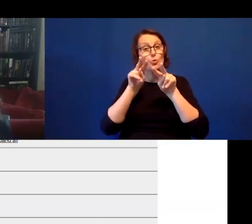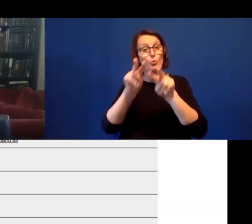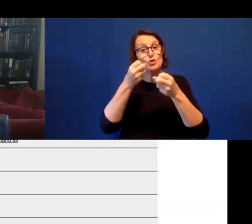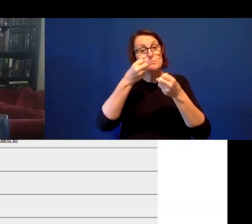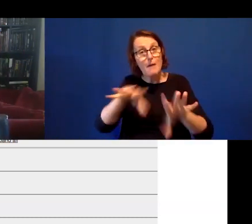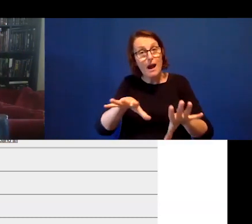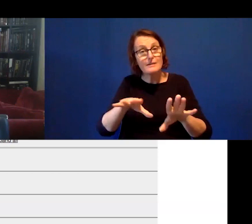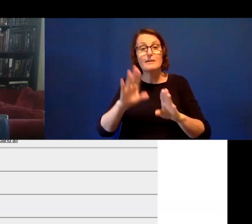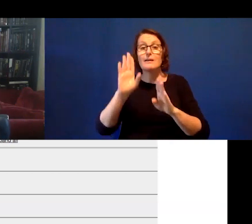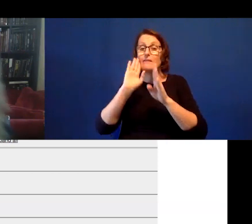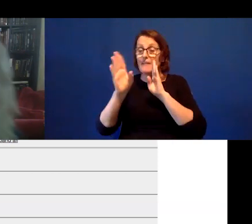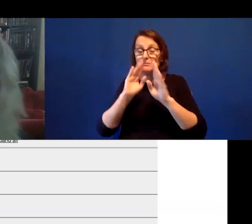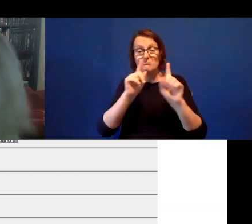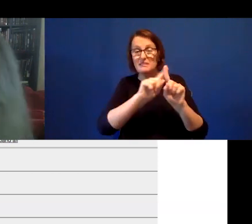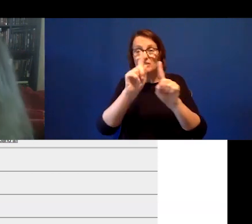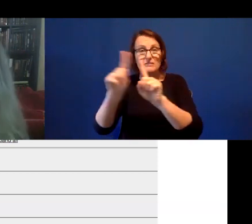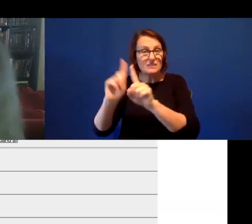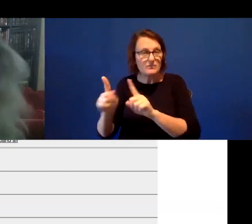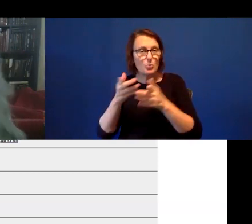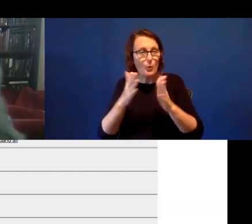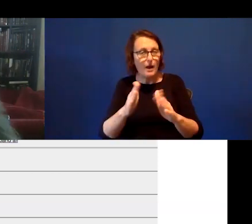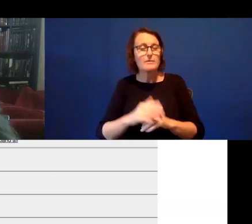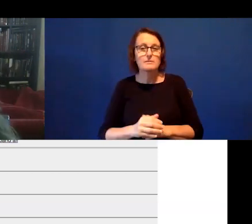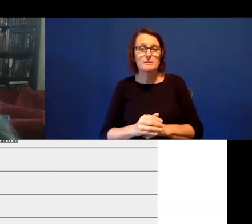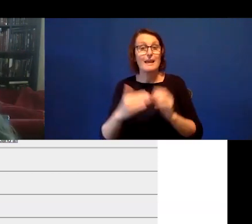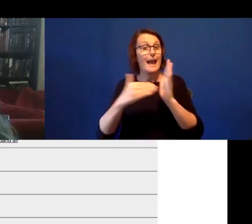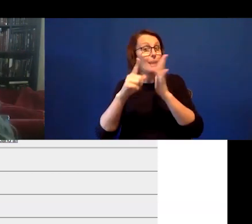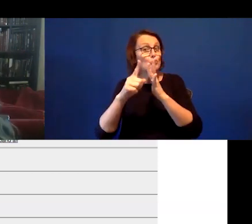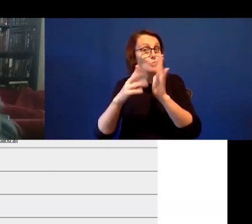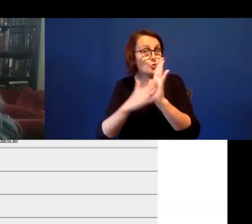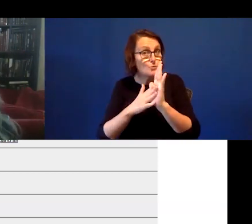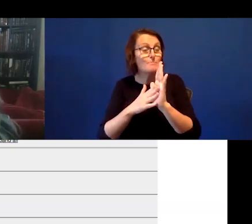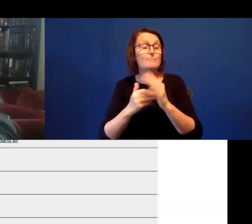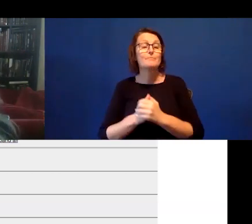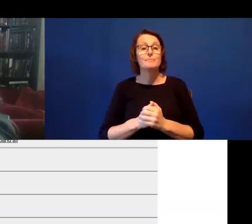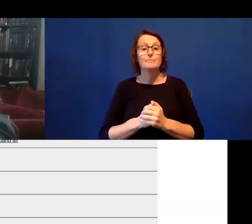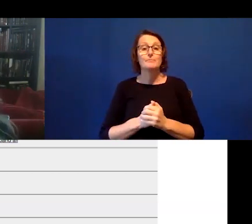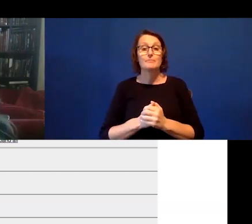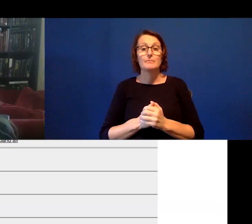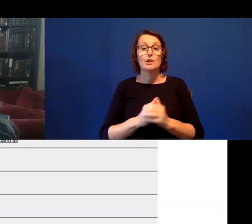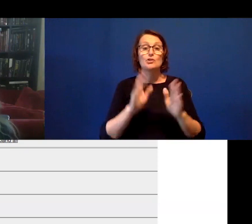Threads, and Zoom Pages. So, the Facebook Watch Parties are because